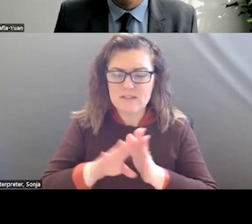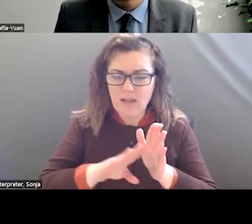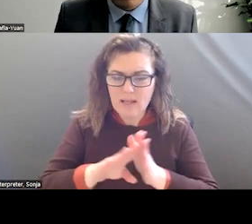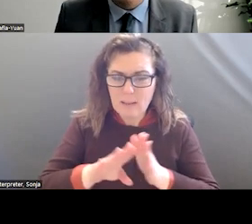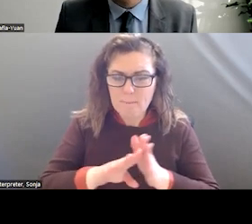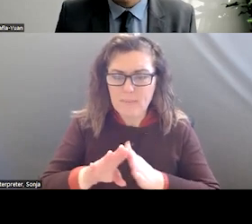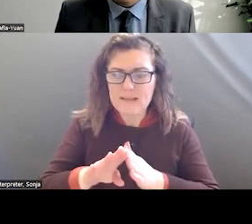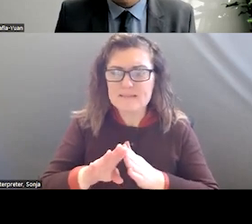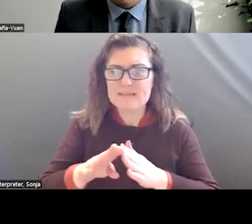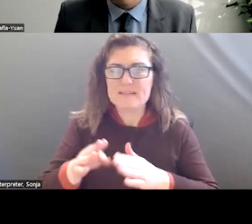FOLLOWED THE SYSTEM CHANGES.